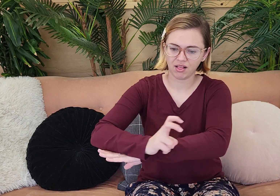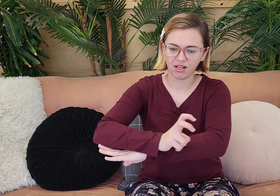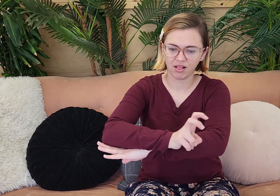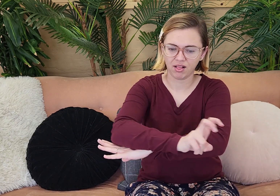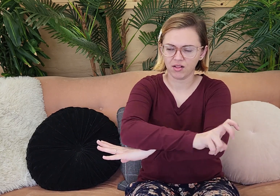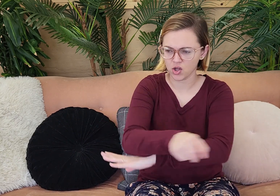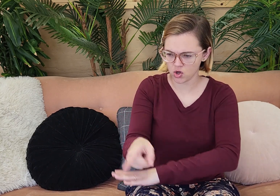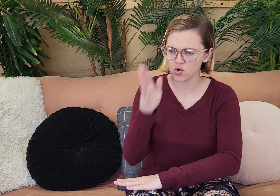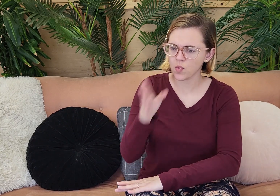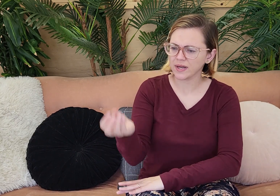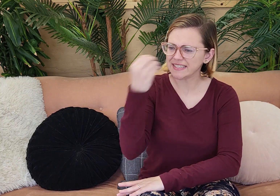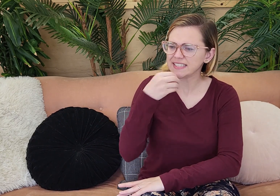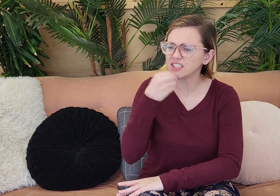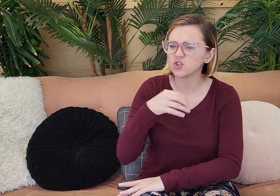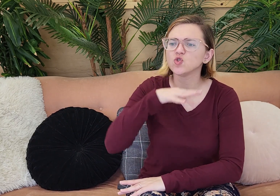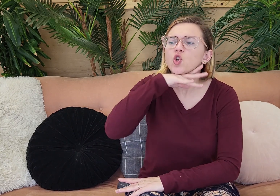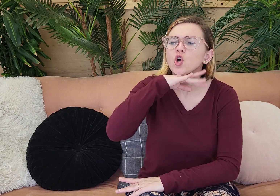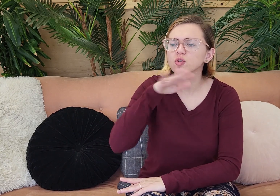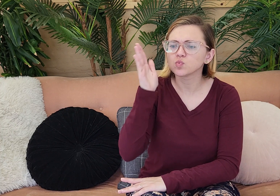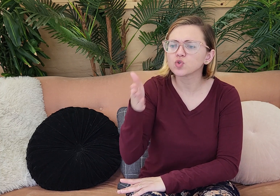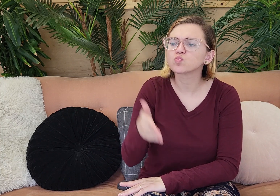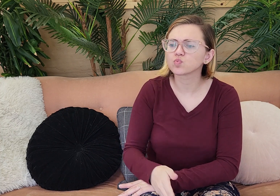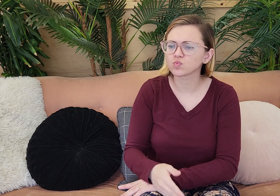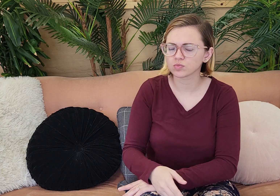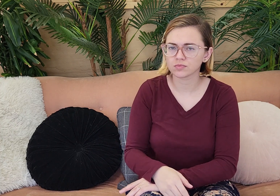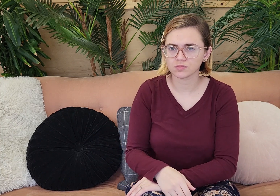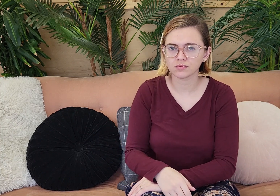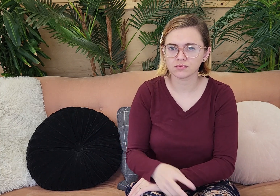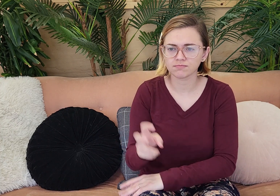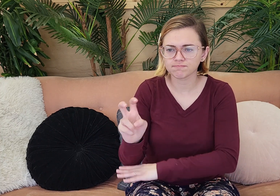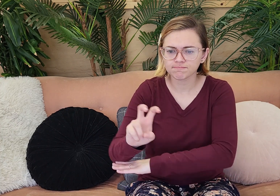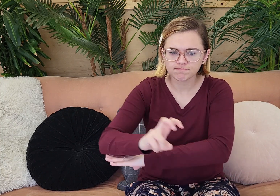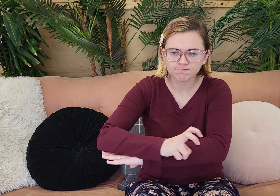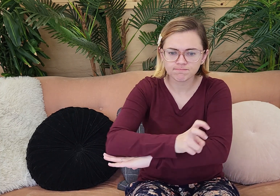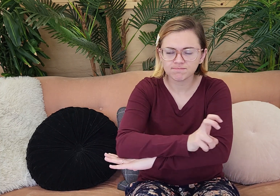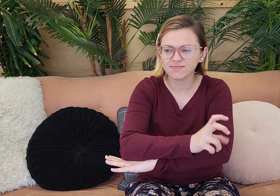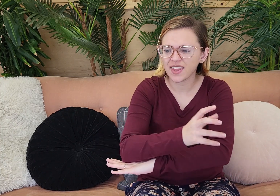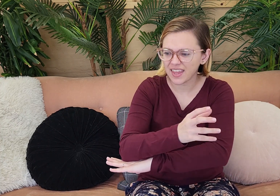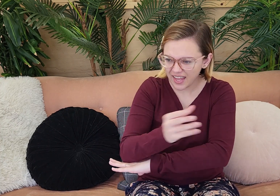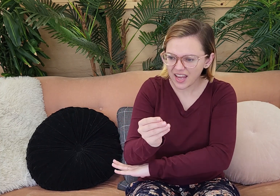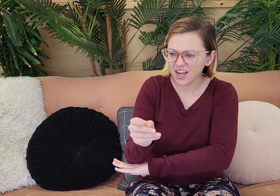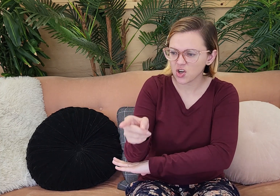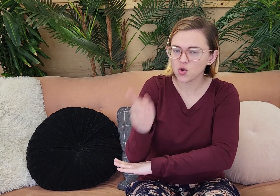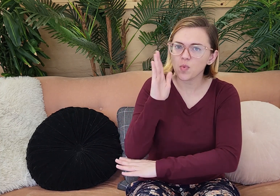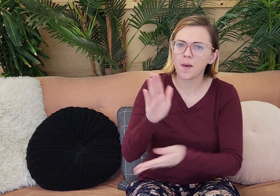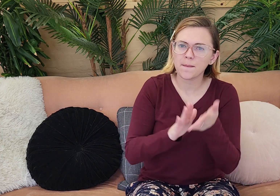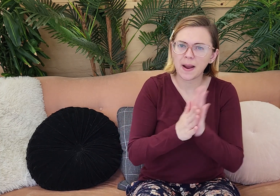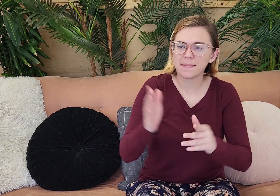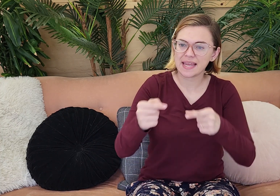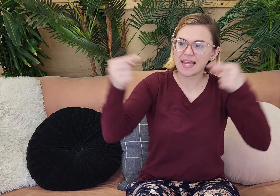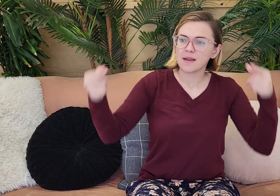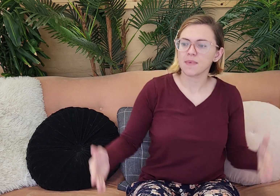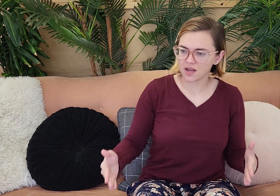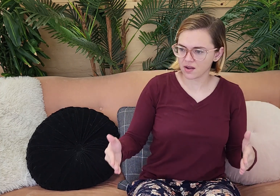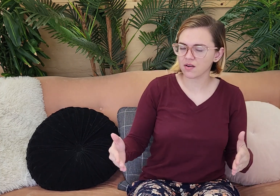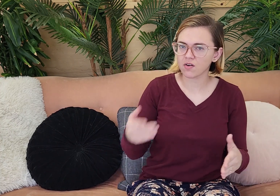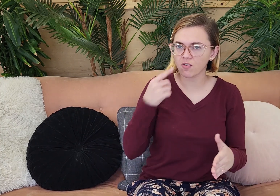And now the serpent. He would be crawling on the ground and you will forever eat dirt. And you will become the